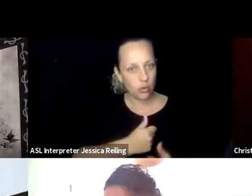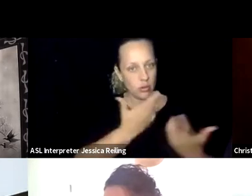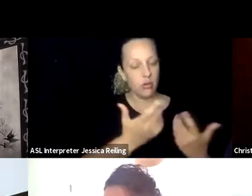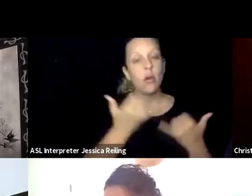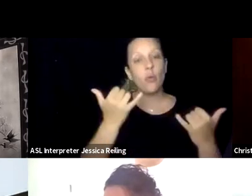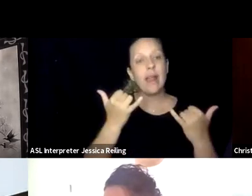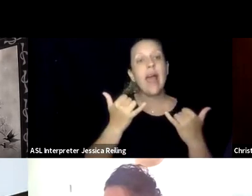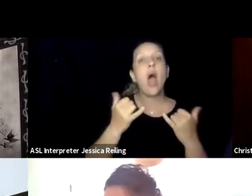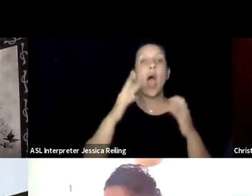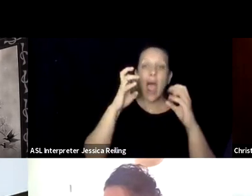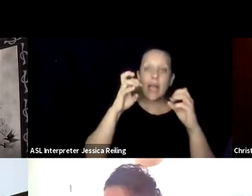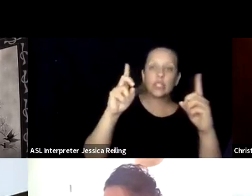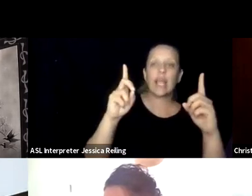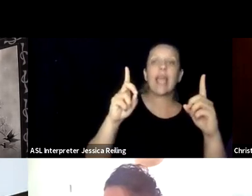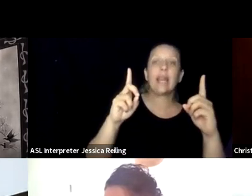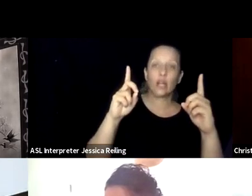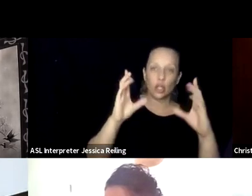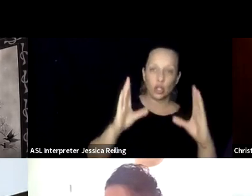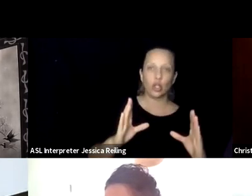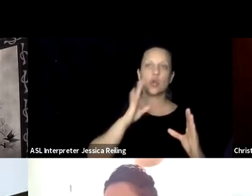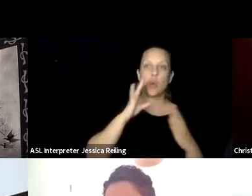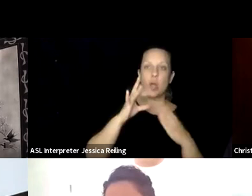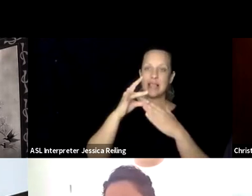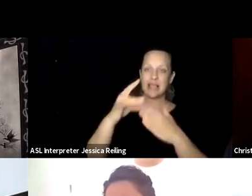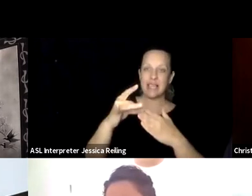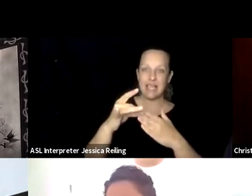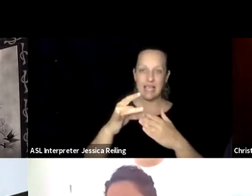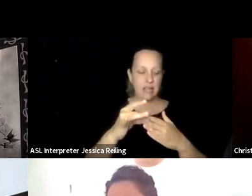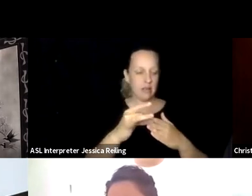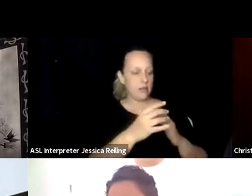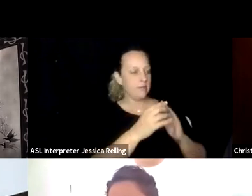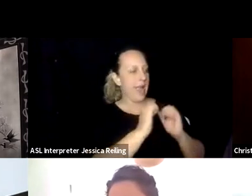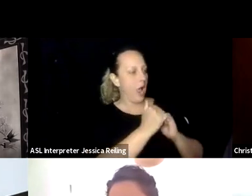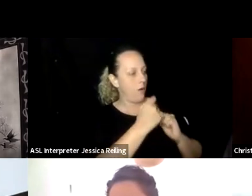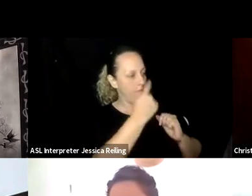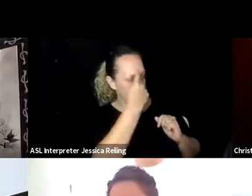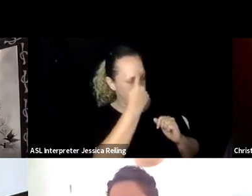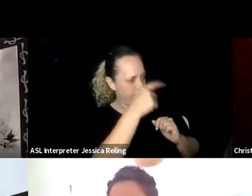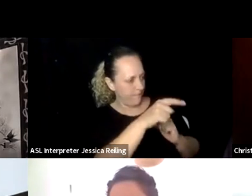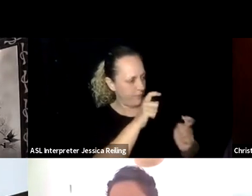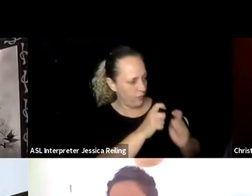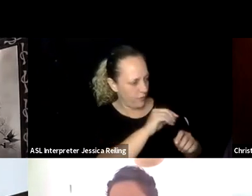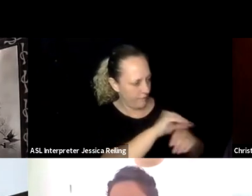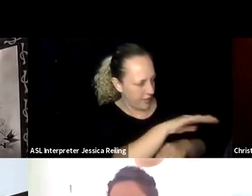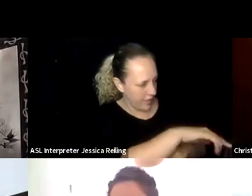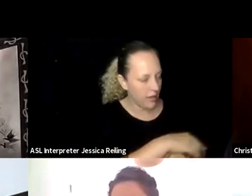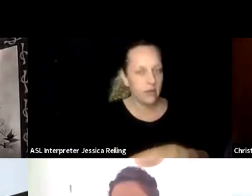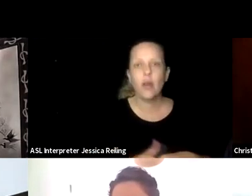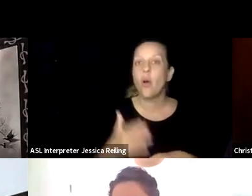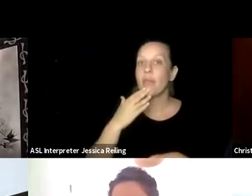view education as lifelong. Students and educators currently at the margins will lead